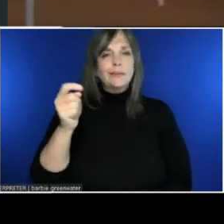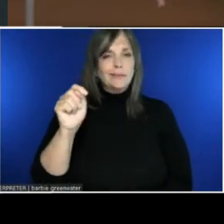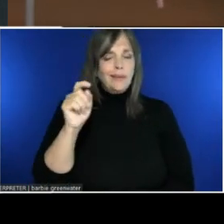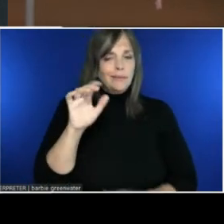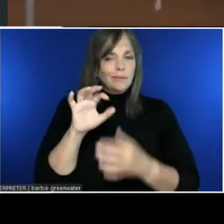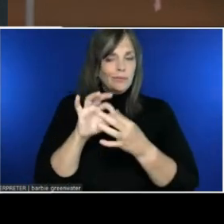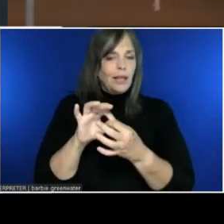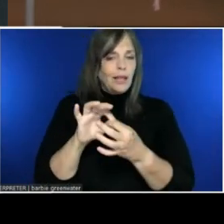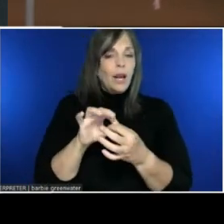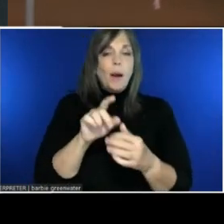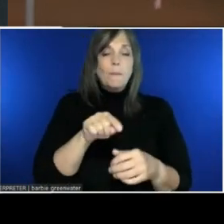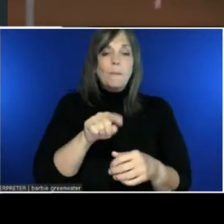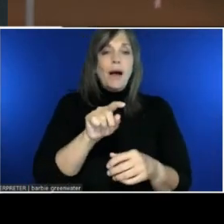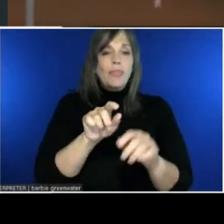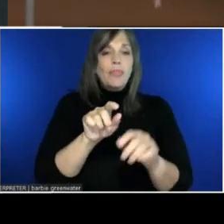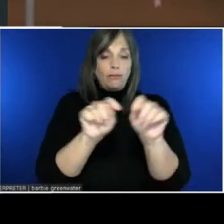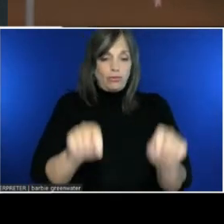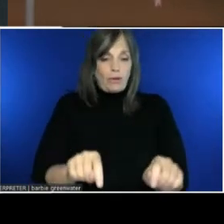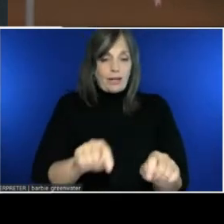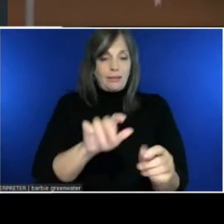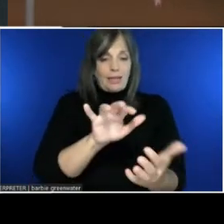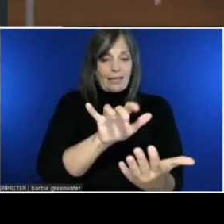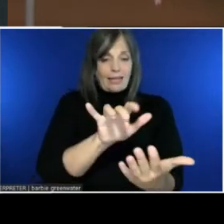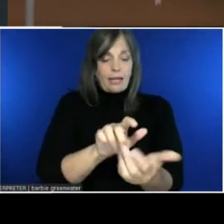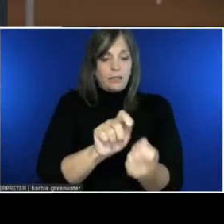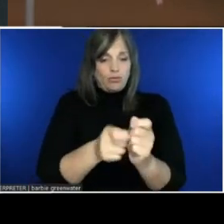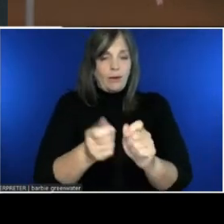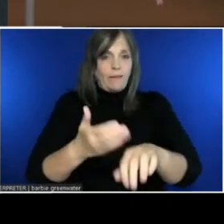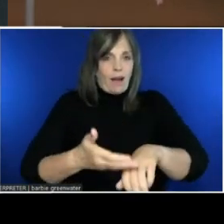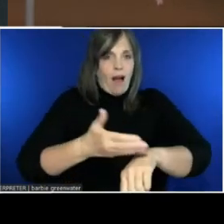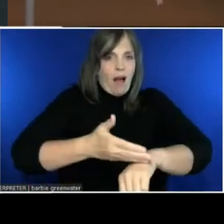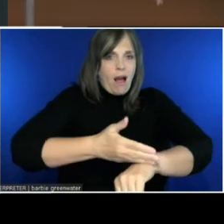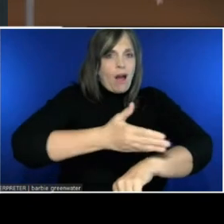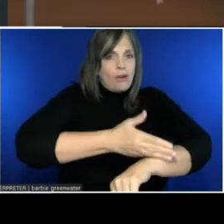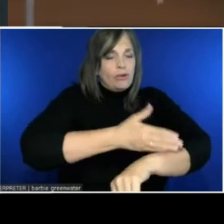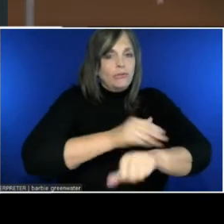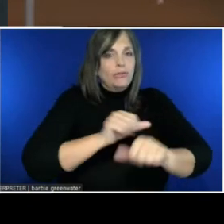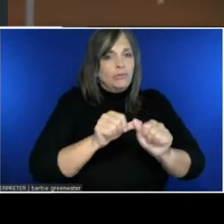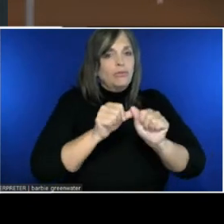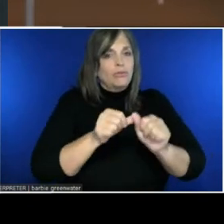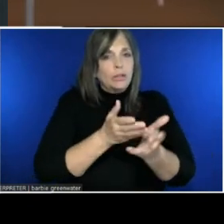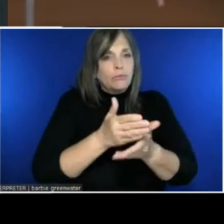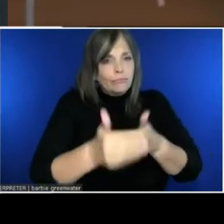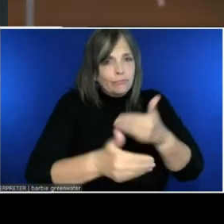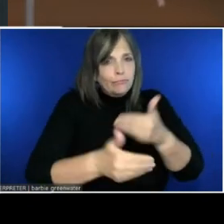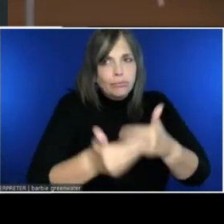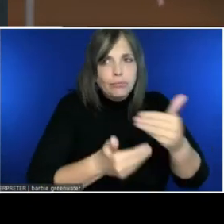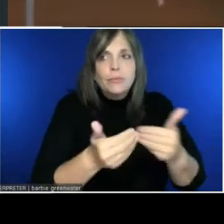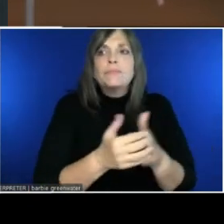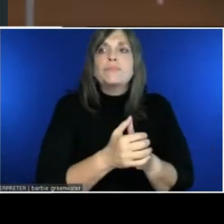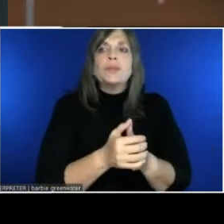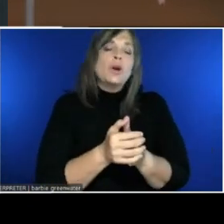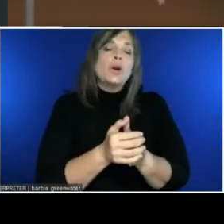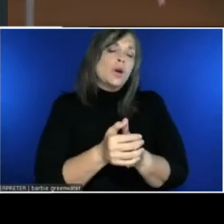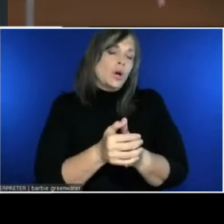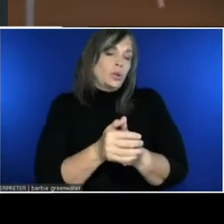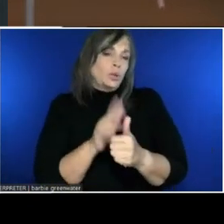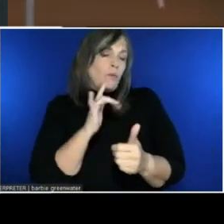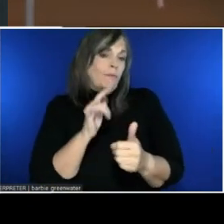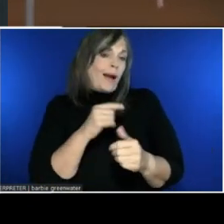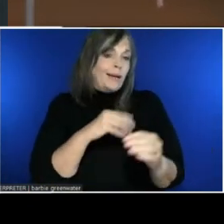This TrueText stage is where we might correct or disambiguate between two words.